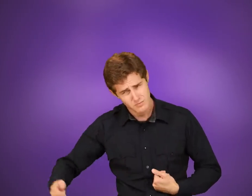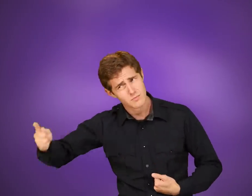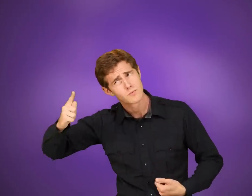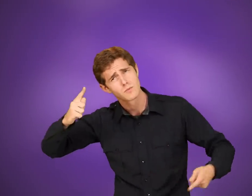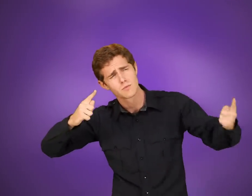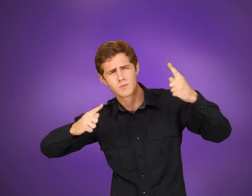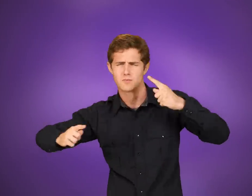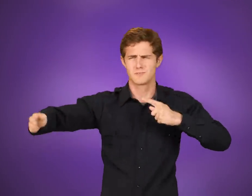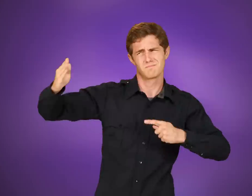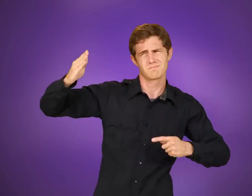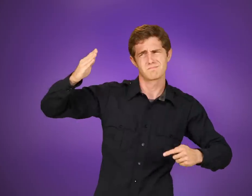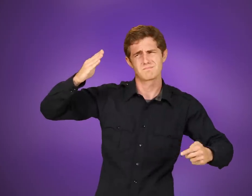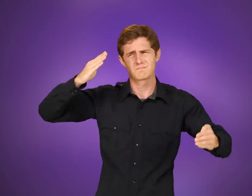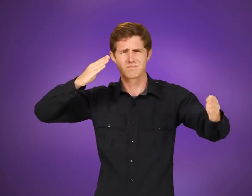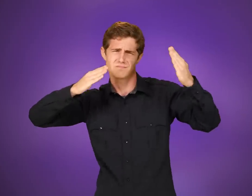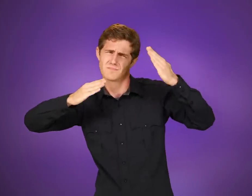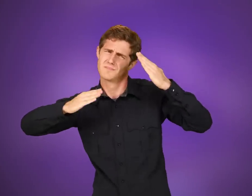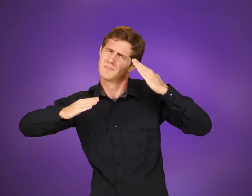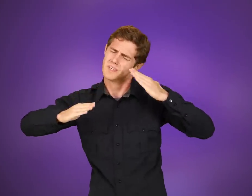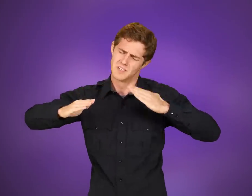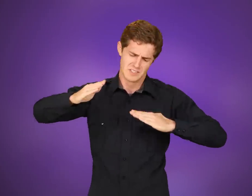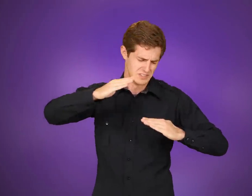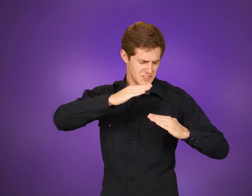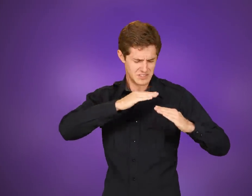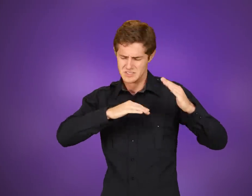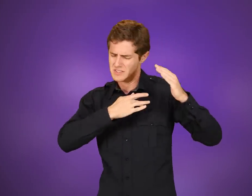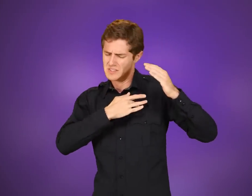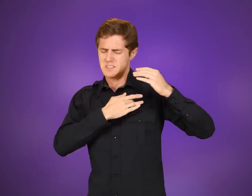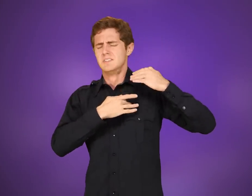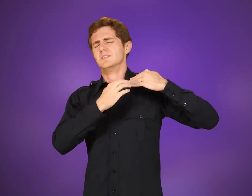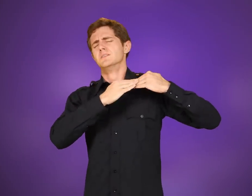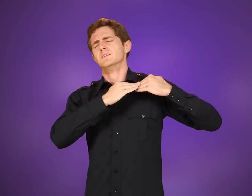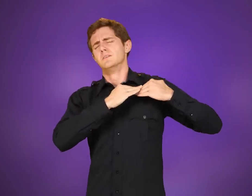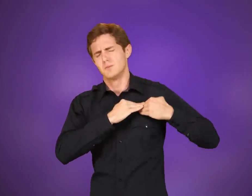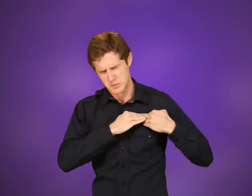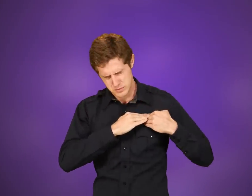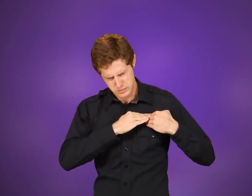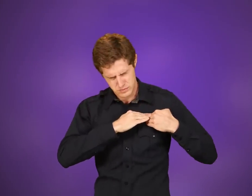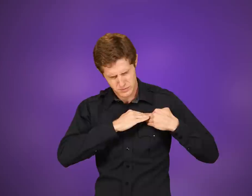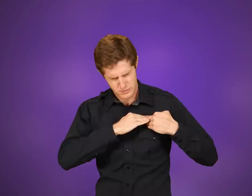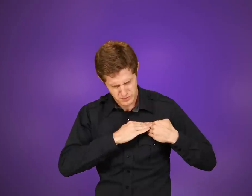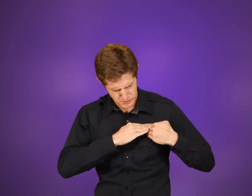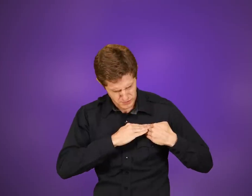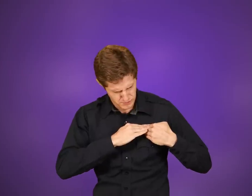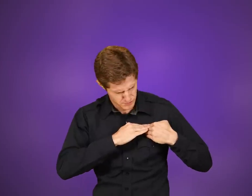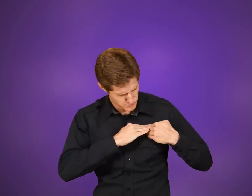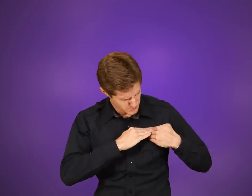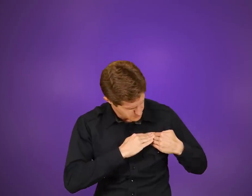When troubles come and my heart burdened be; COME TROUBLE, HEART BURDEN